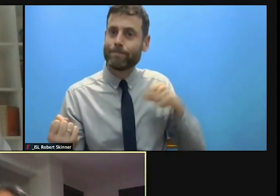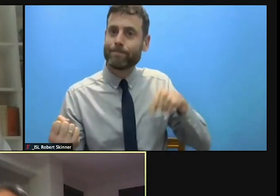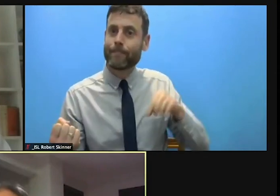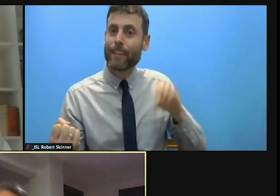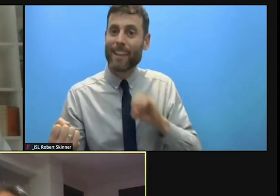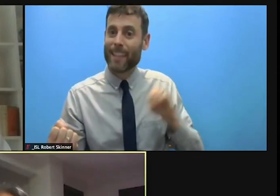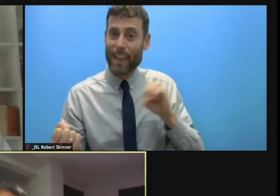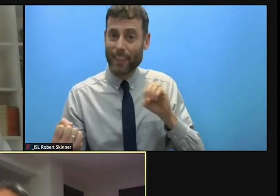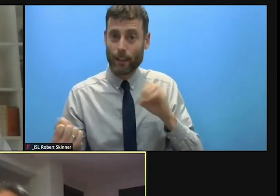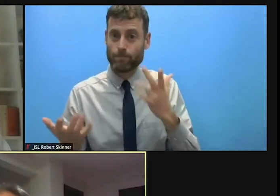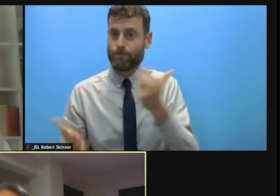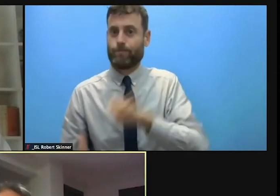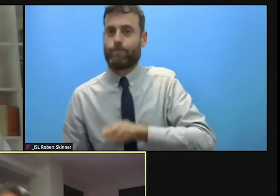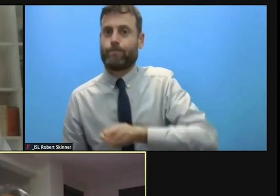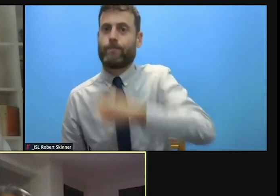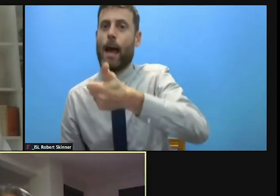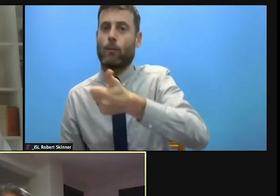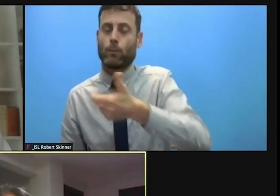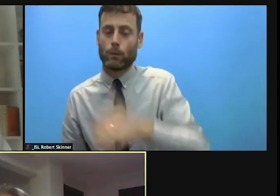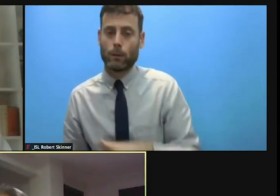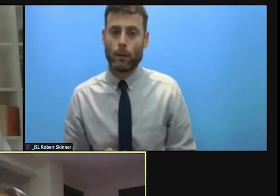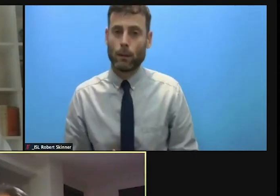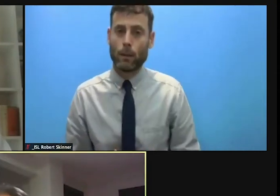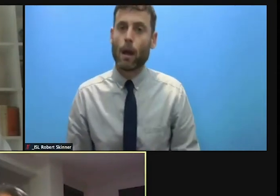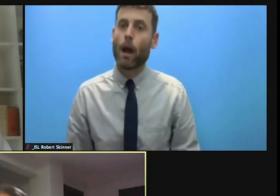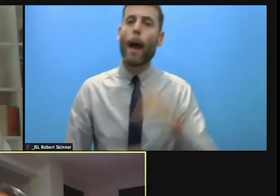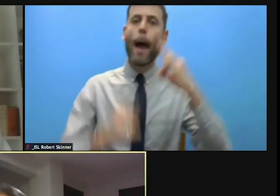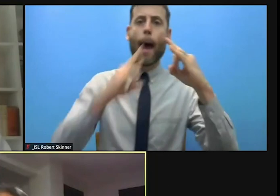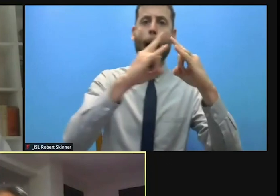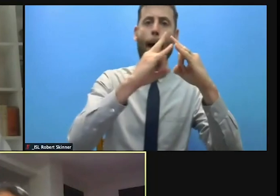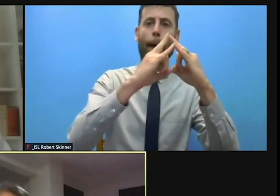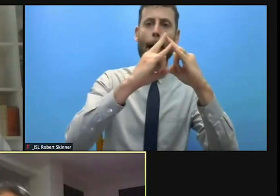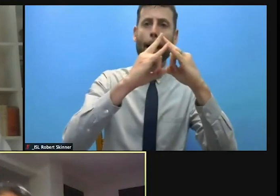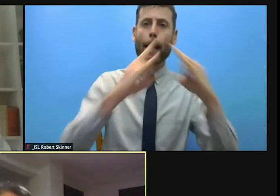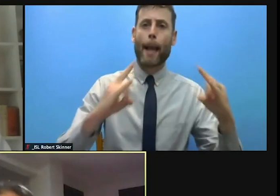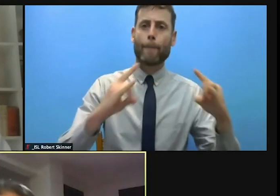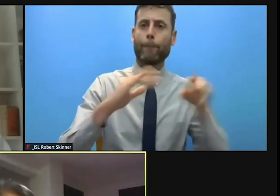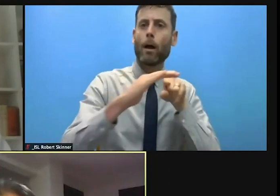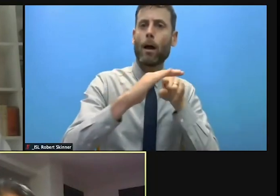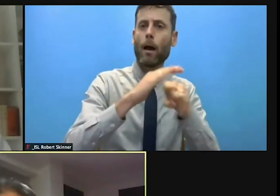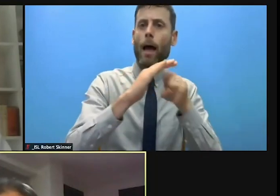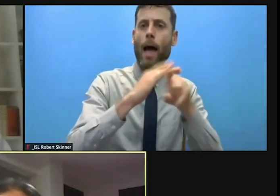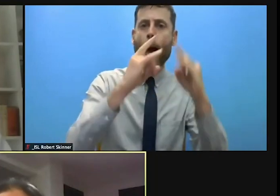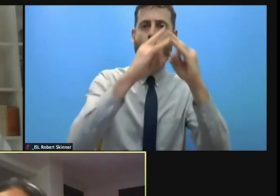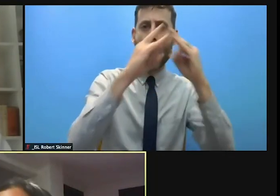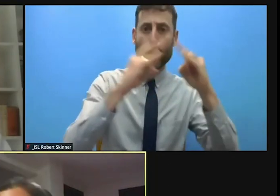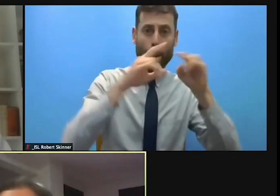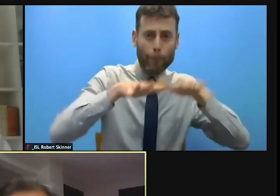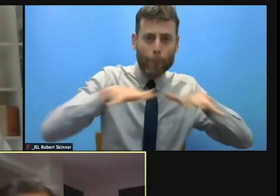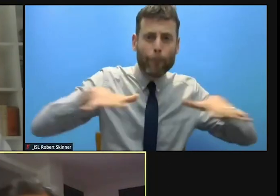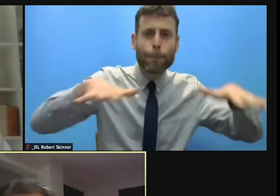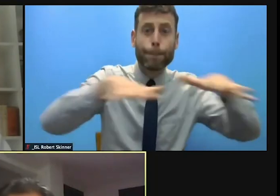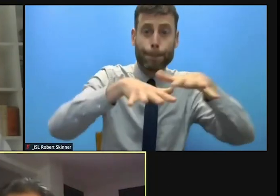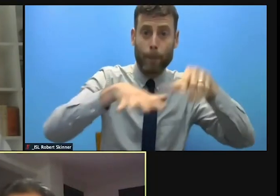where they cannot use the camps and usually a lot of these IDPs will go to the nearest town,